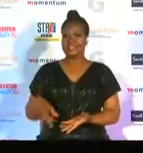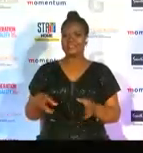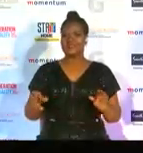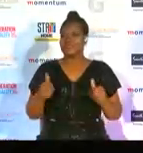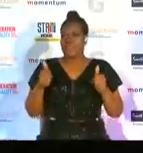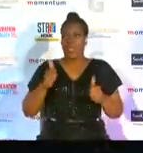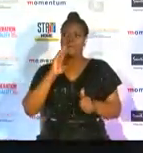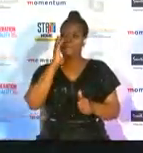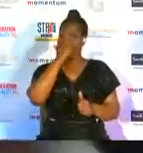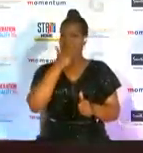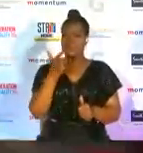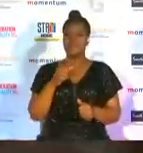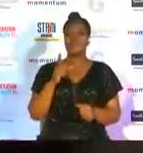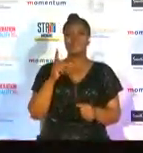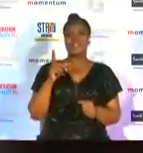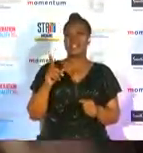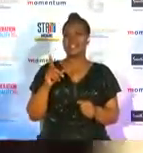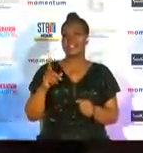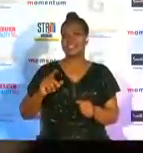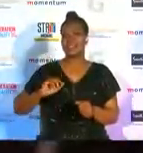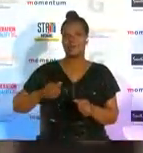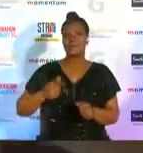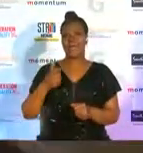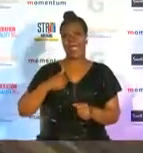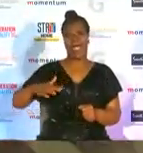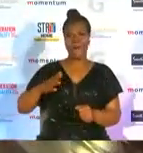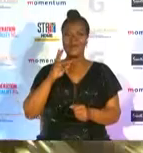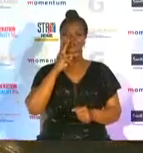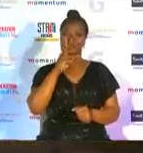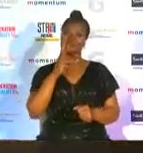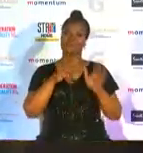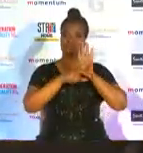and i actually want to show you the dj station now this is our